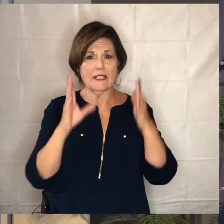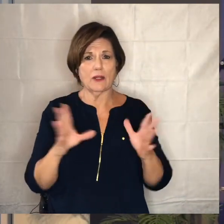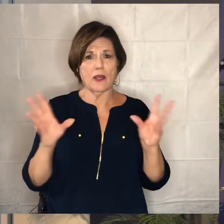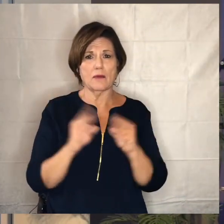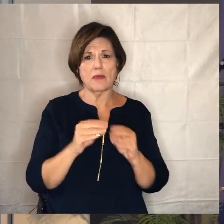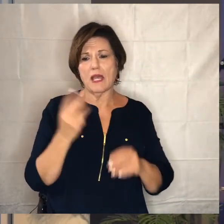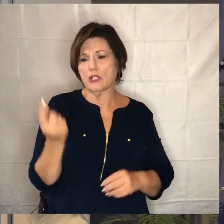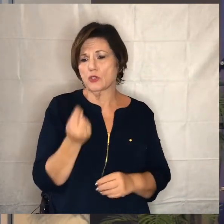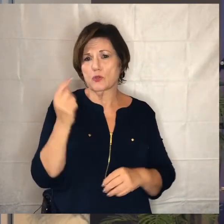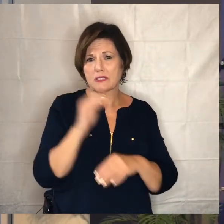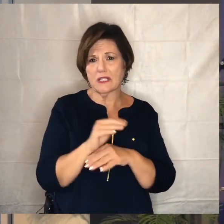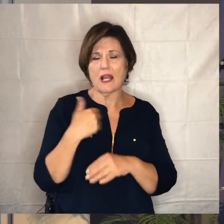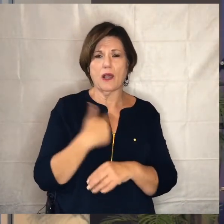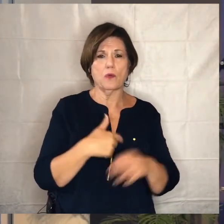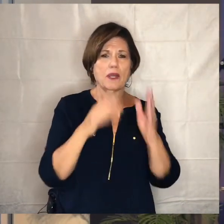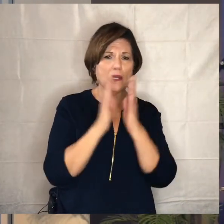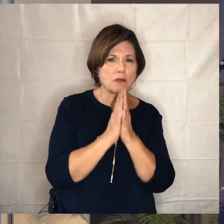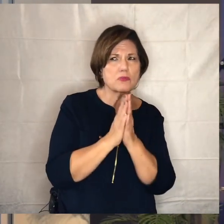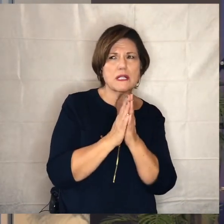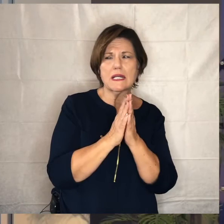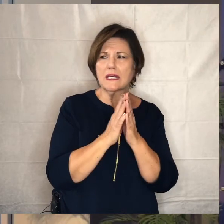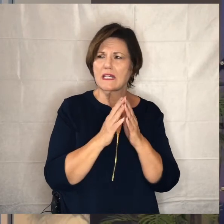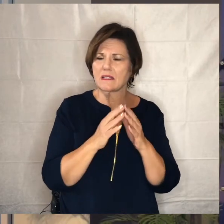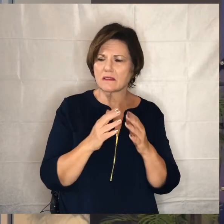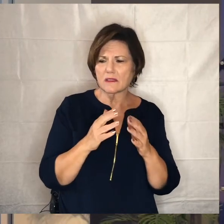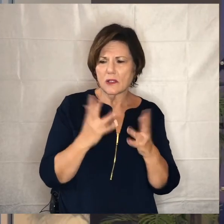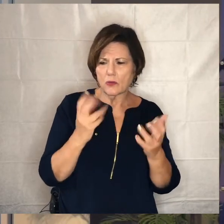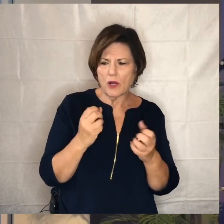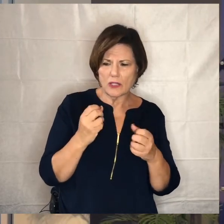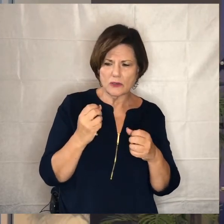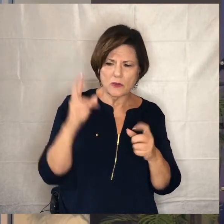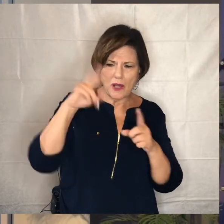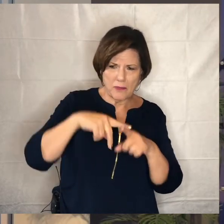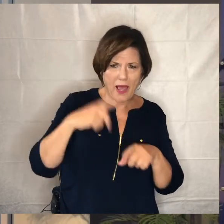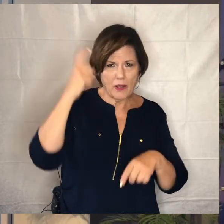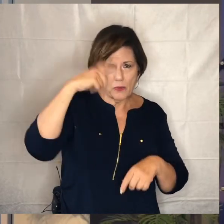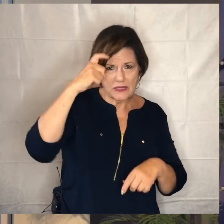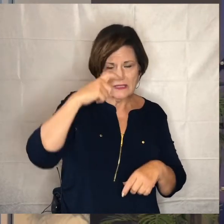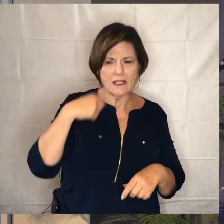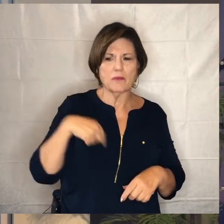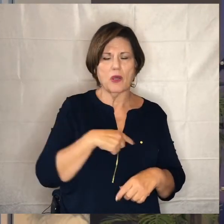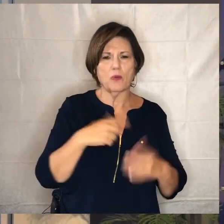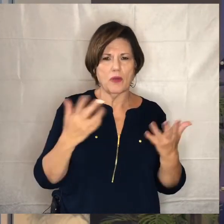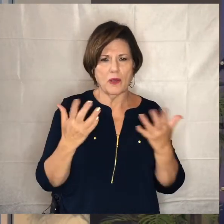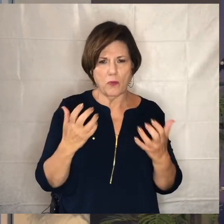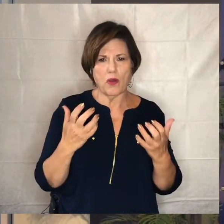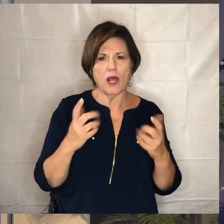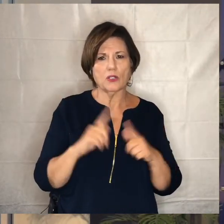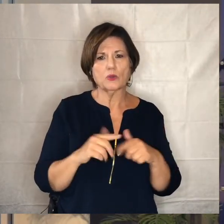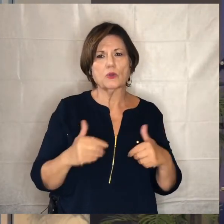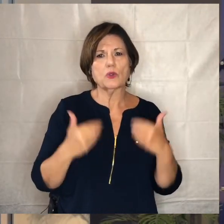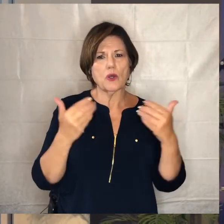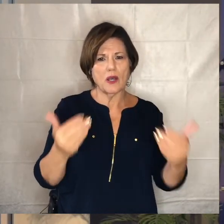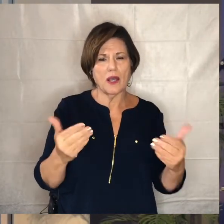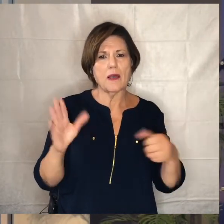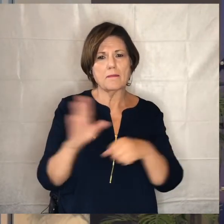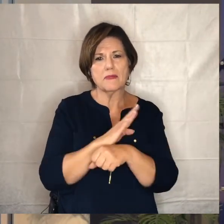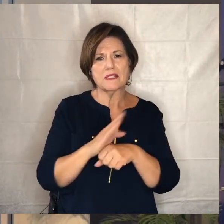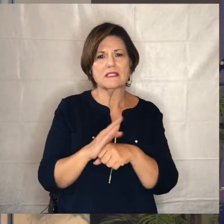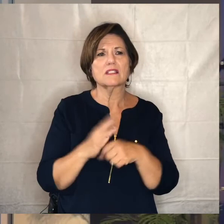we prayed we discerned and we really have figured out that we want to go about the business of trying to